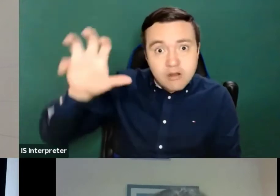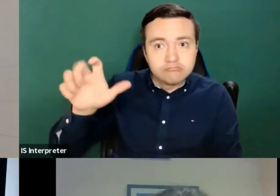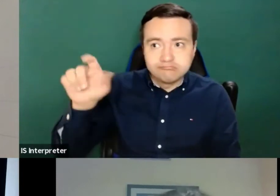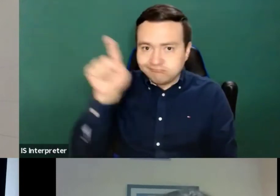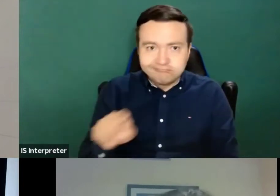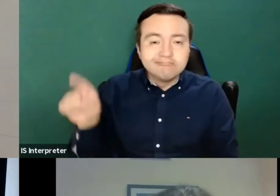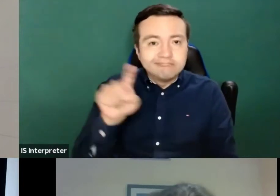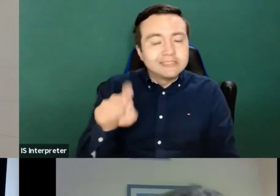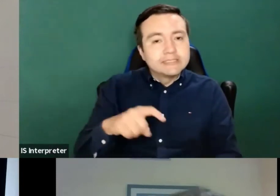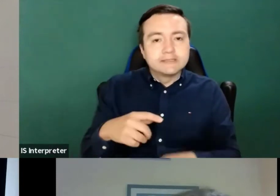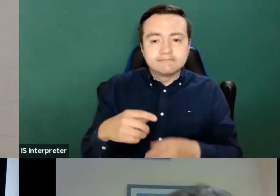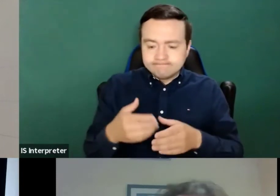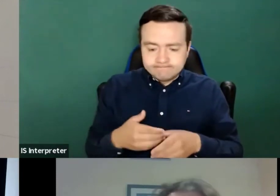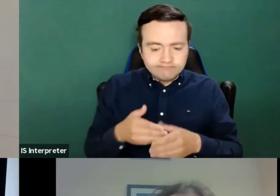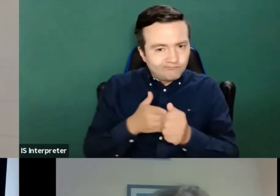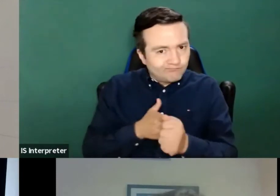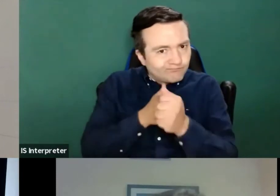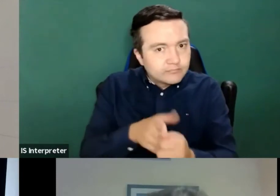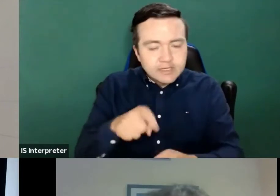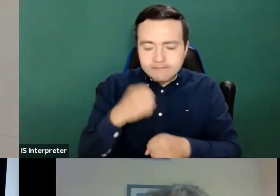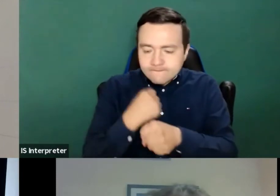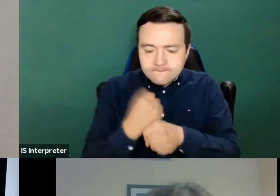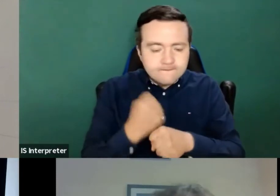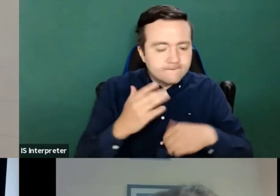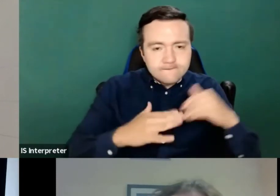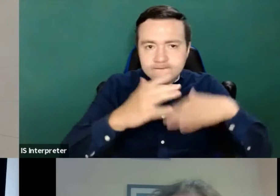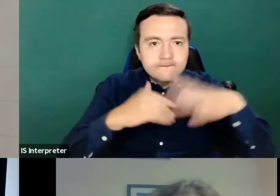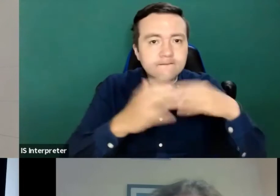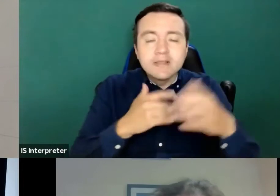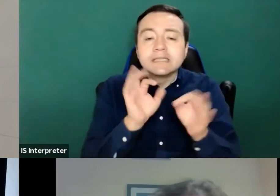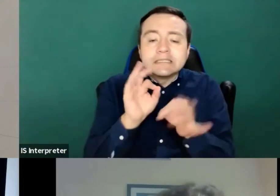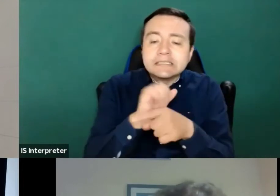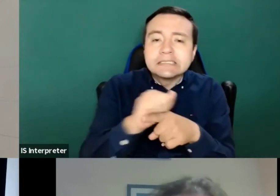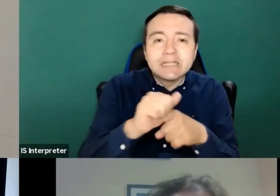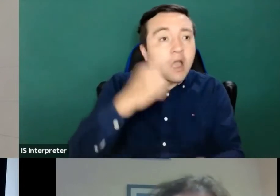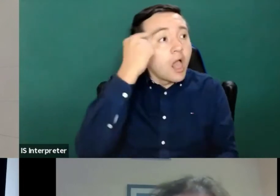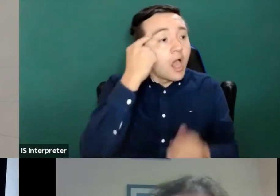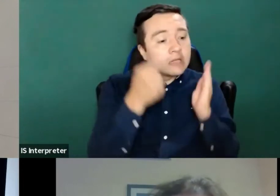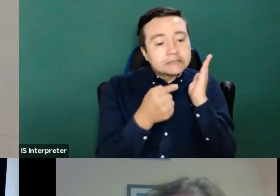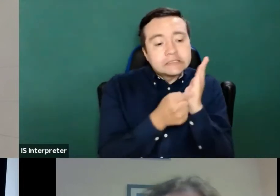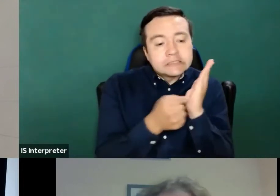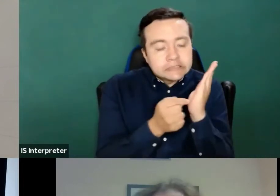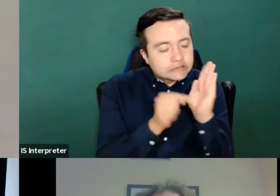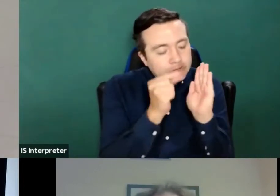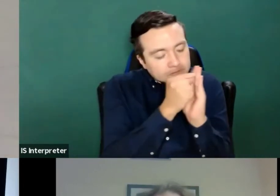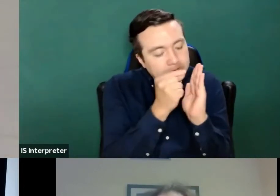The contrast, constructive and practical, not technical. So don't forget this. Okay, that's important.